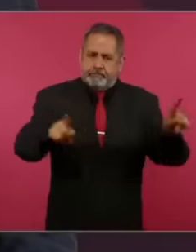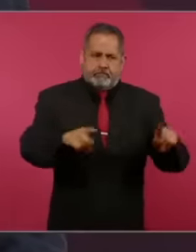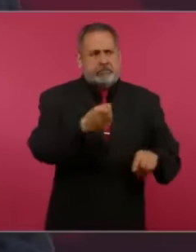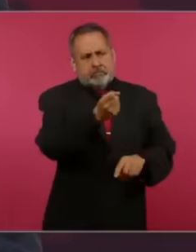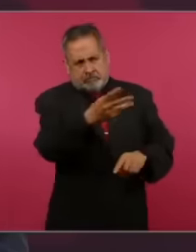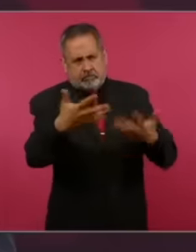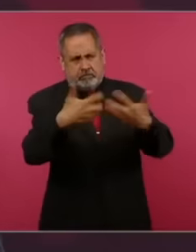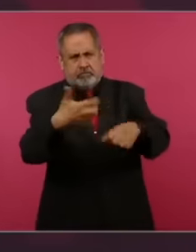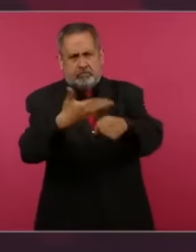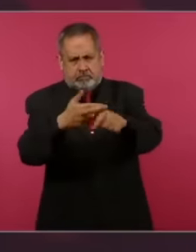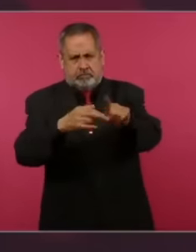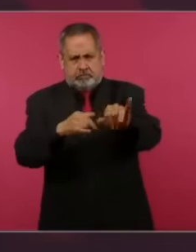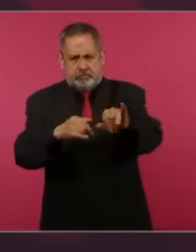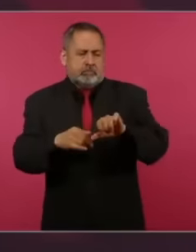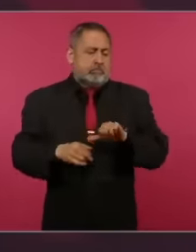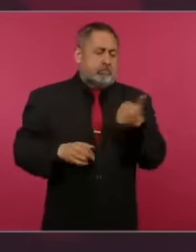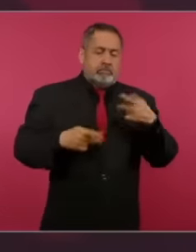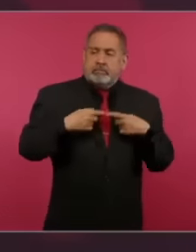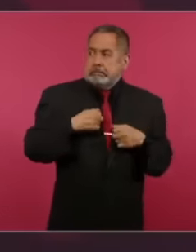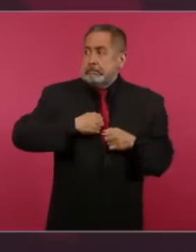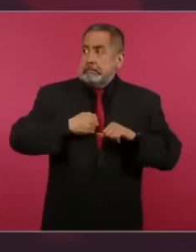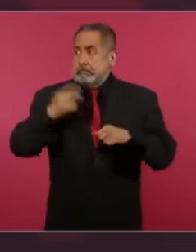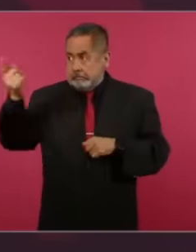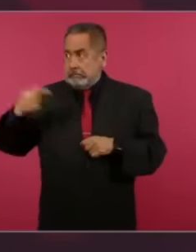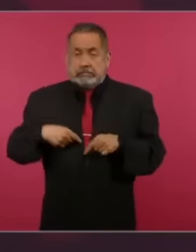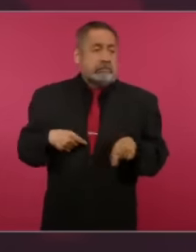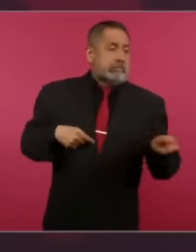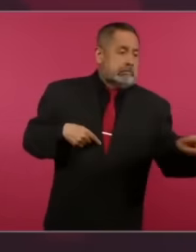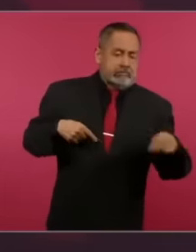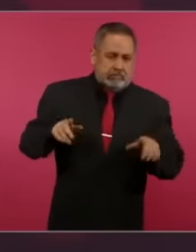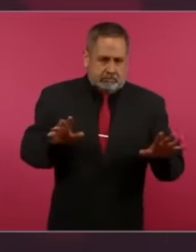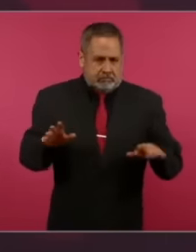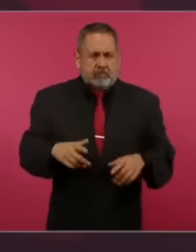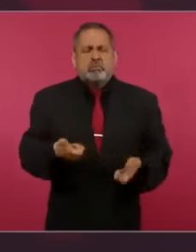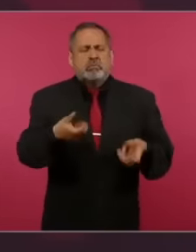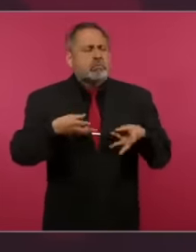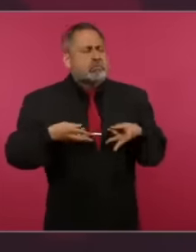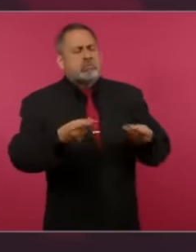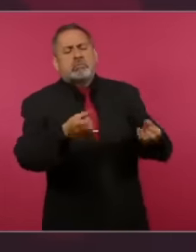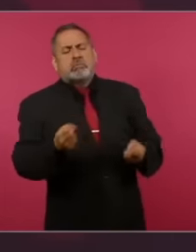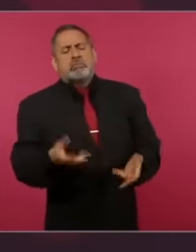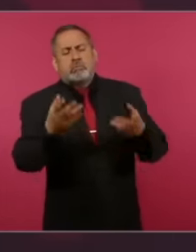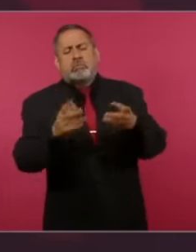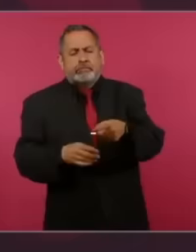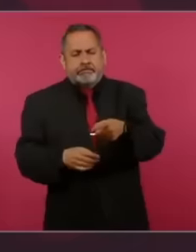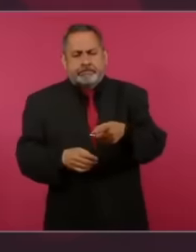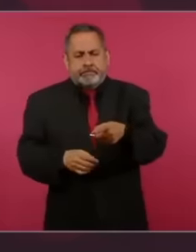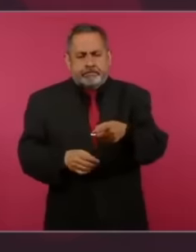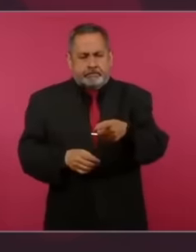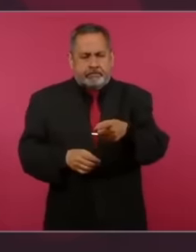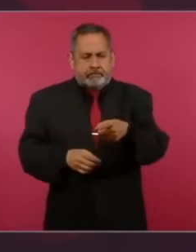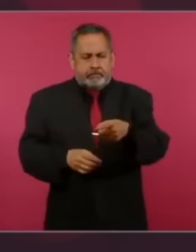thing is the influence peddler. How much would it have cost us when we had finished them?